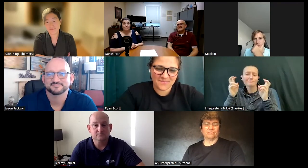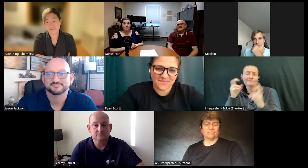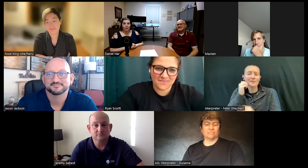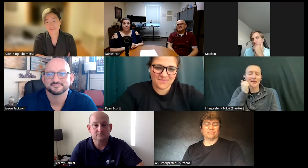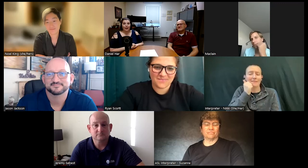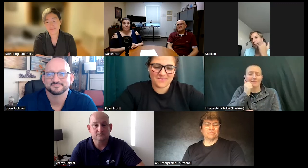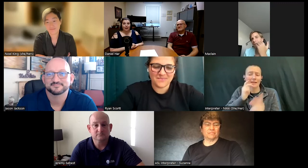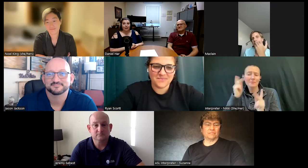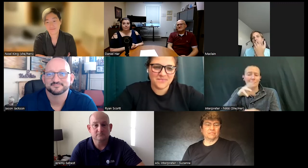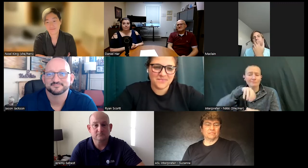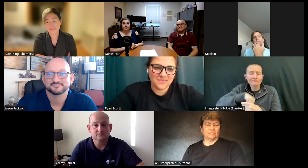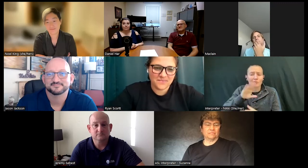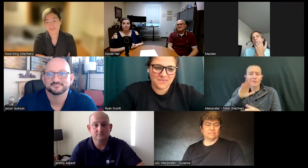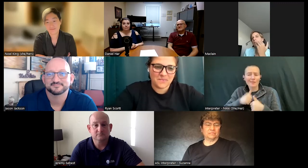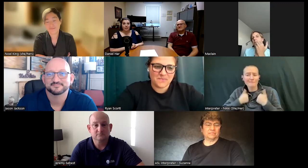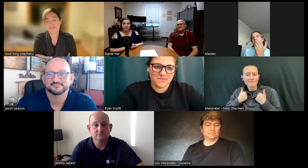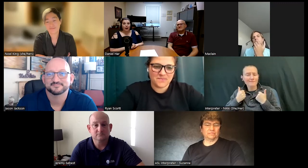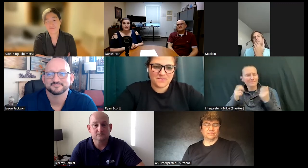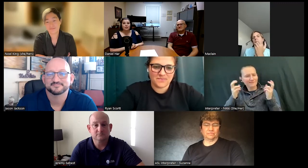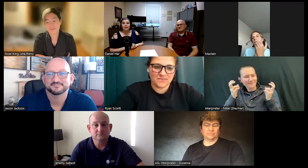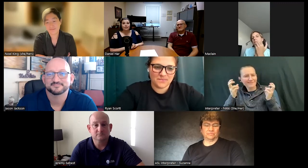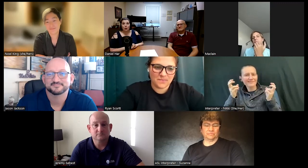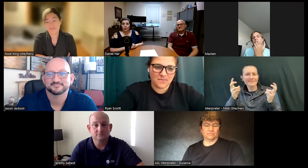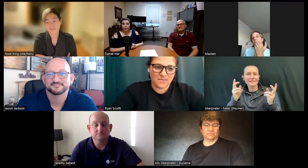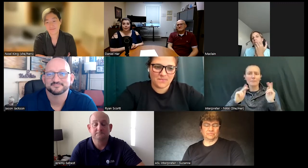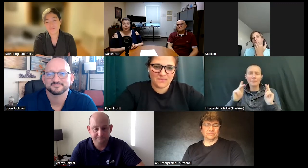um people that um and possibly didn't even know that